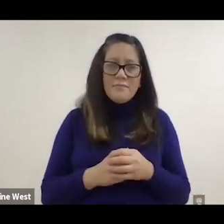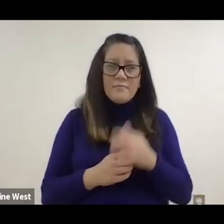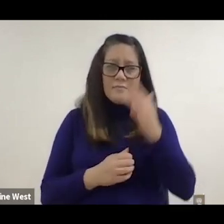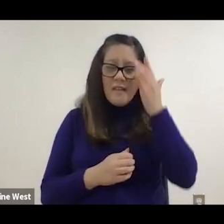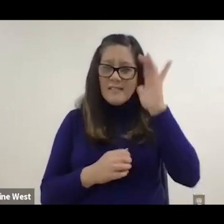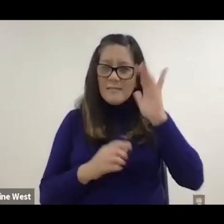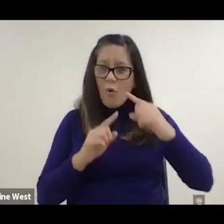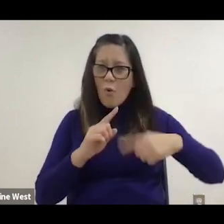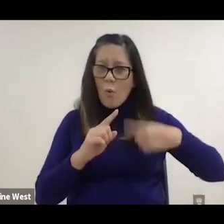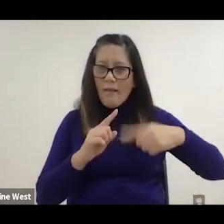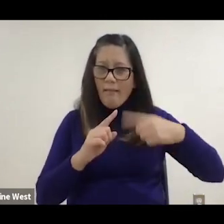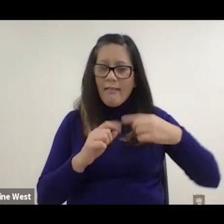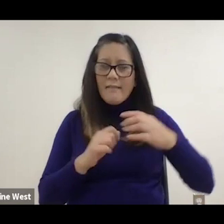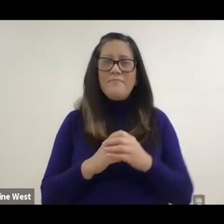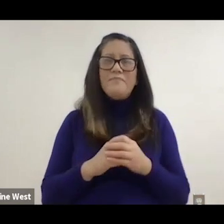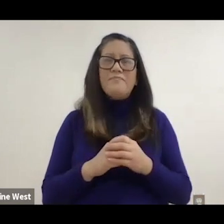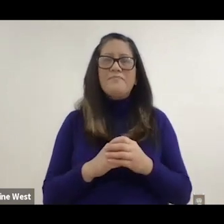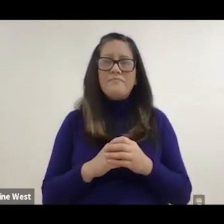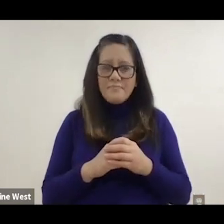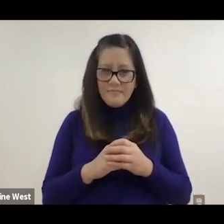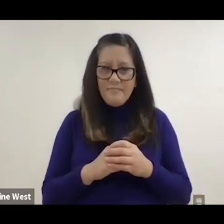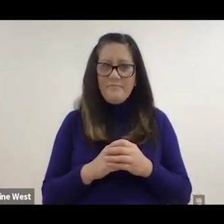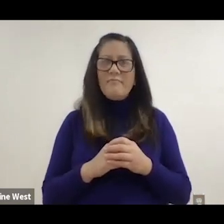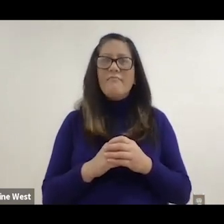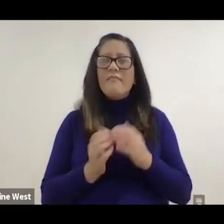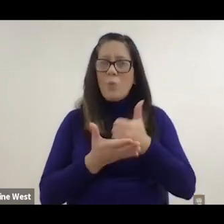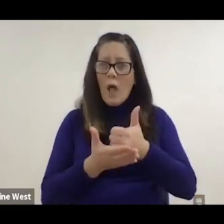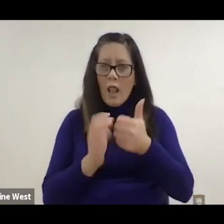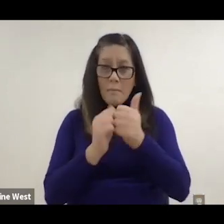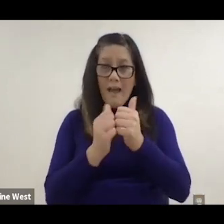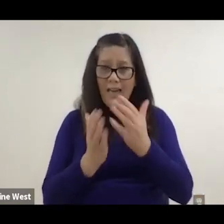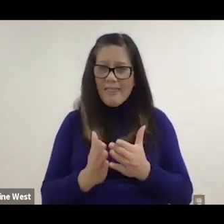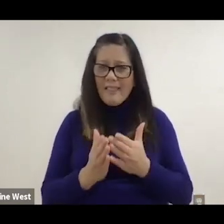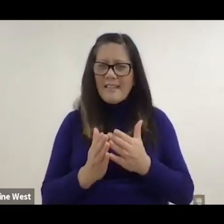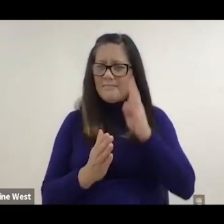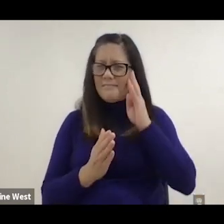in the Paralympics in Seoul, Korea. Although we later discovered that